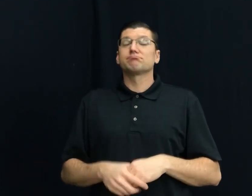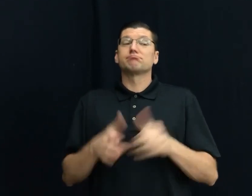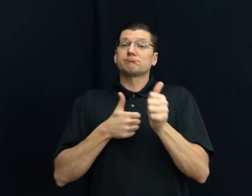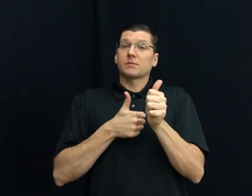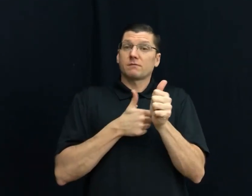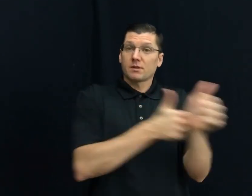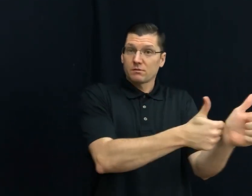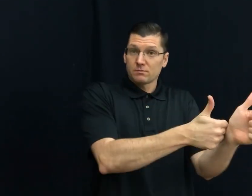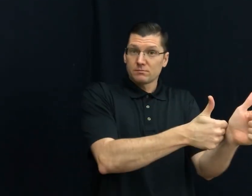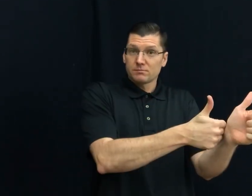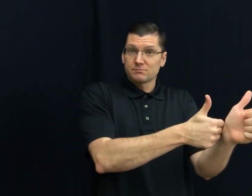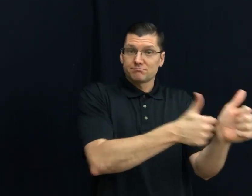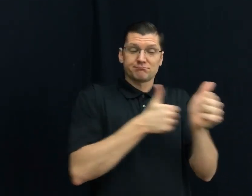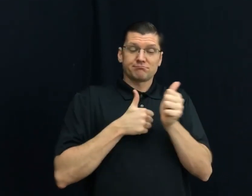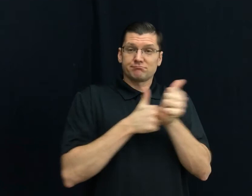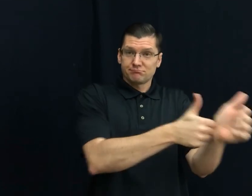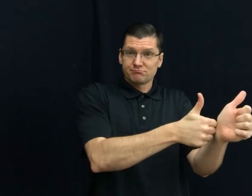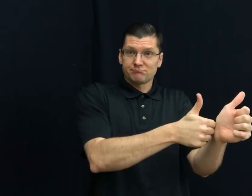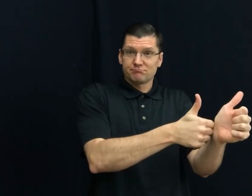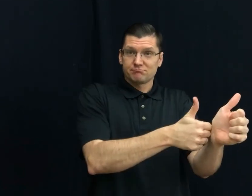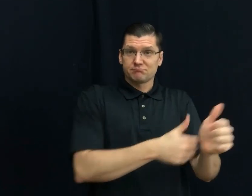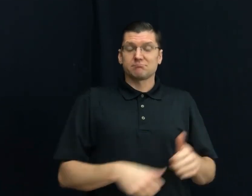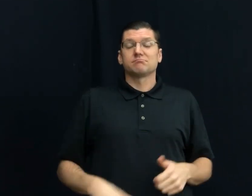69) FOLLOW